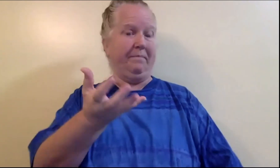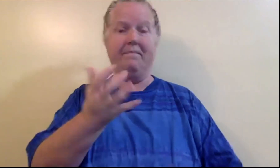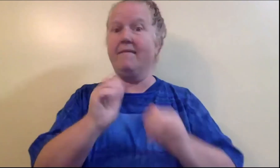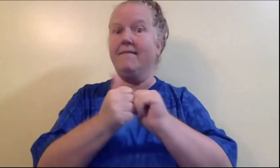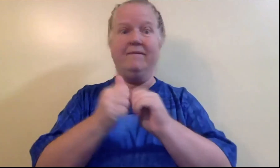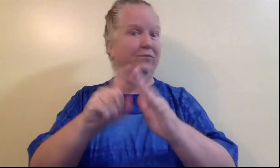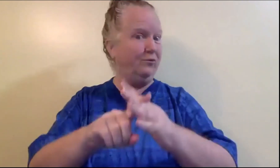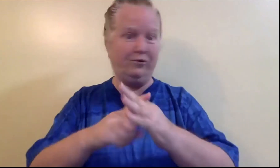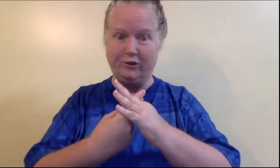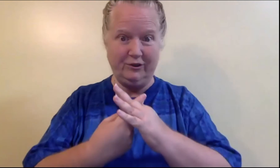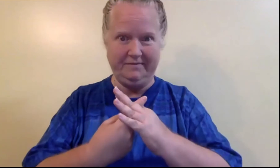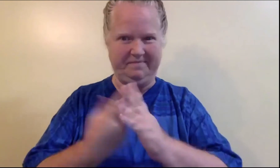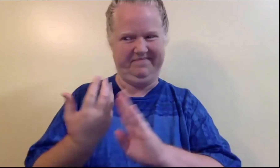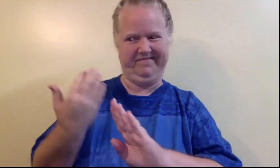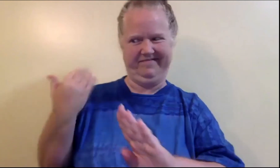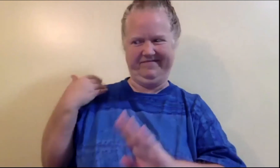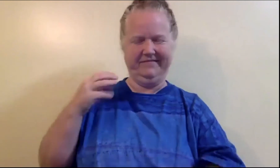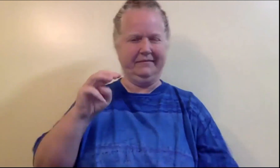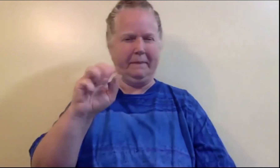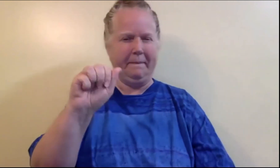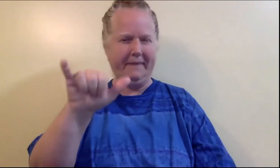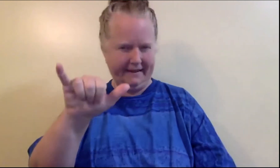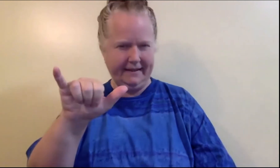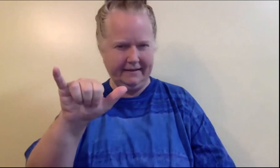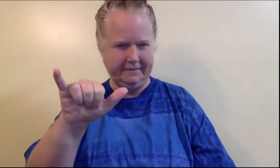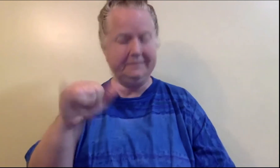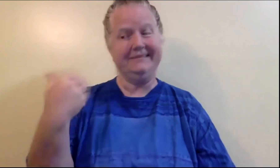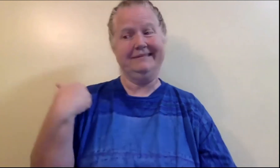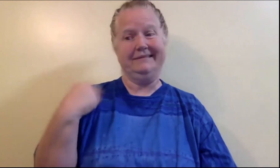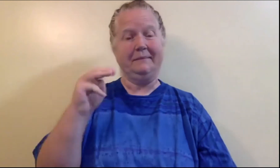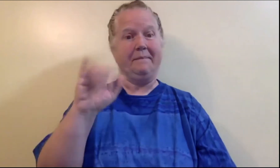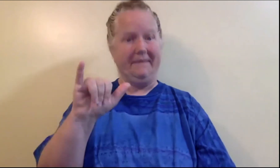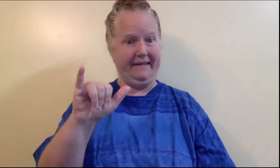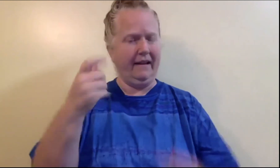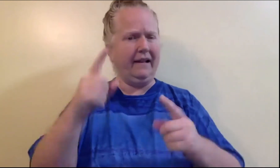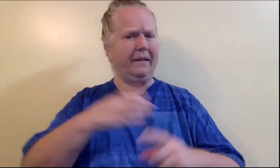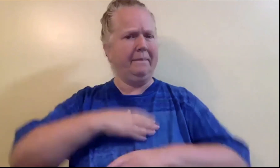I have a poem I would like to share with you that I started writing back in May.